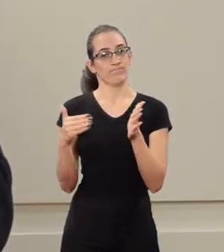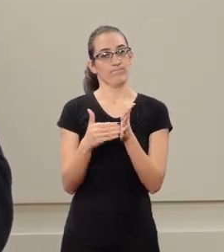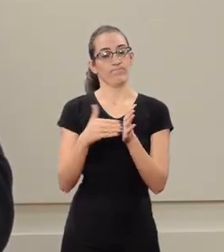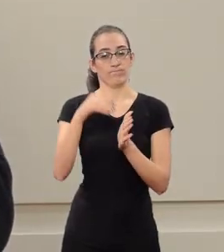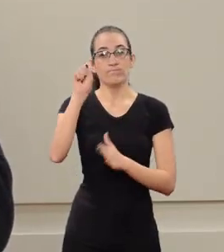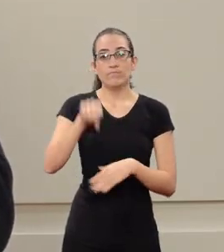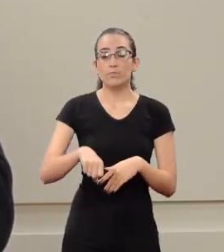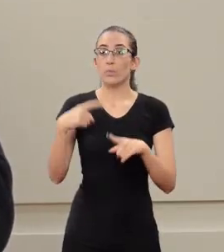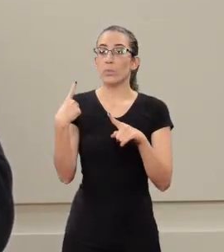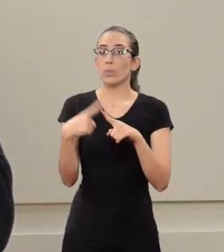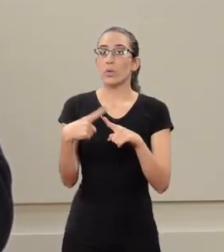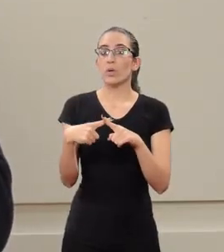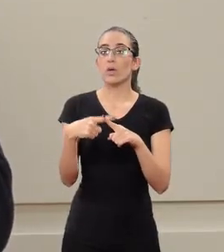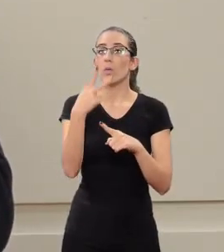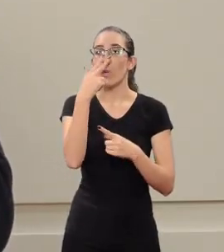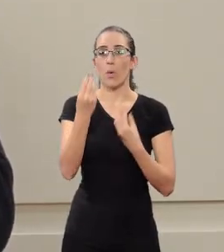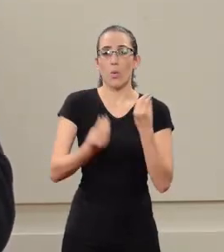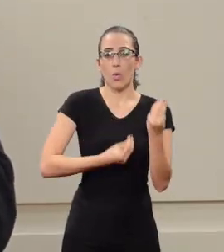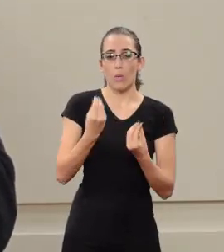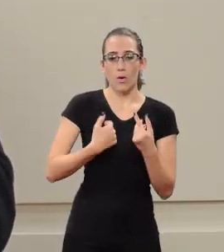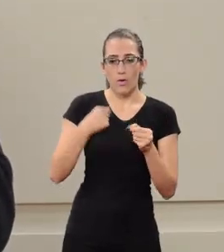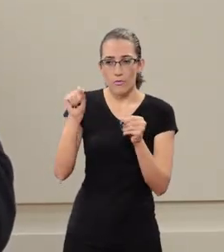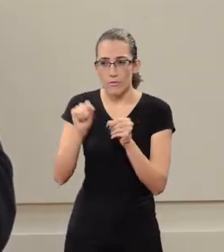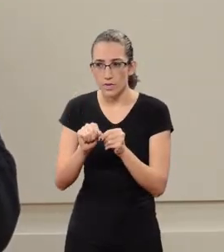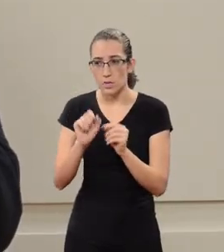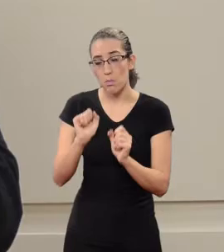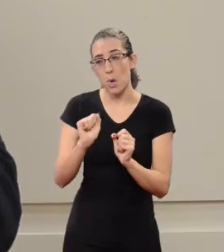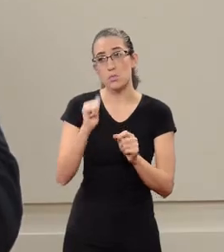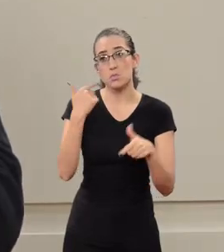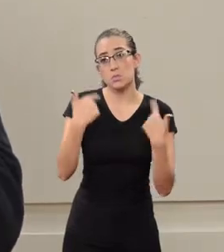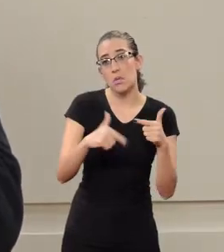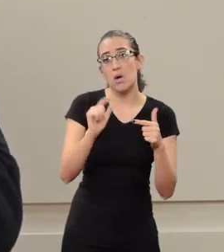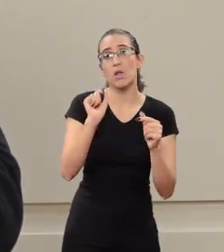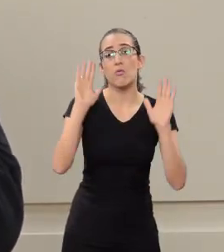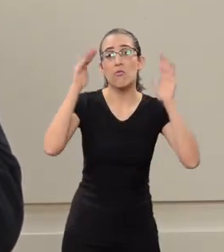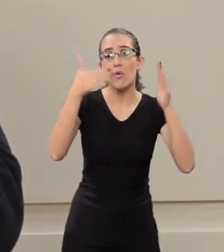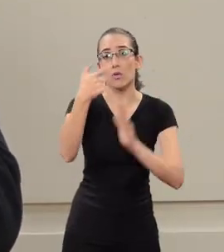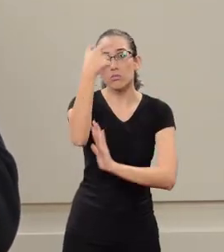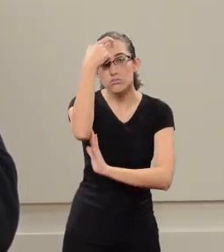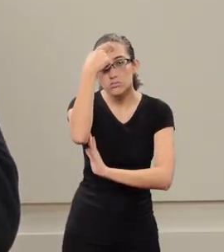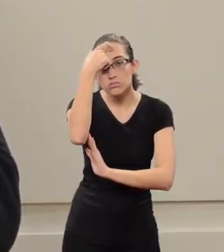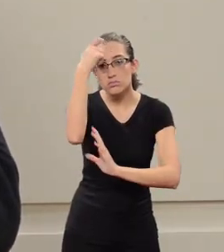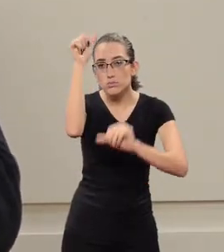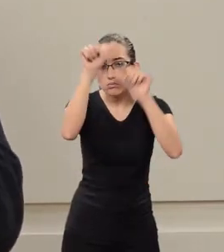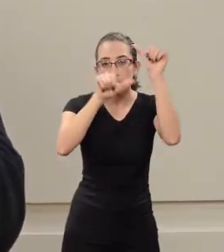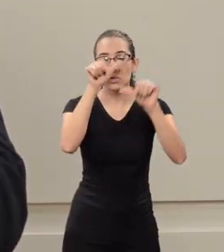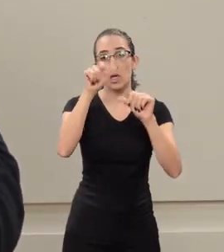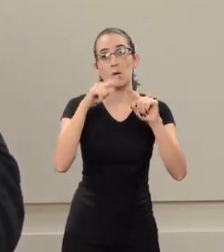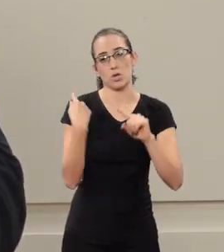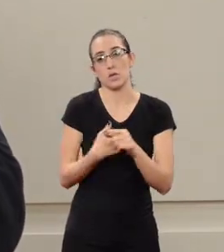We can work on a raising their awareness, and that's what we did,